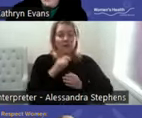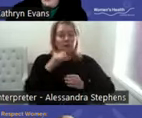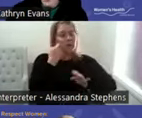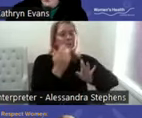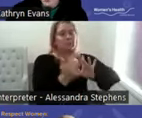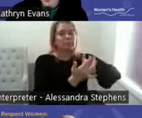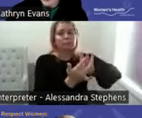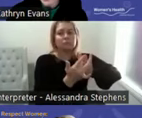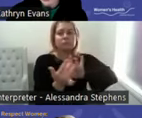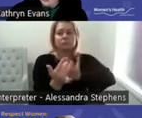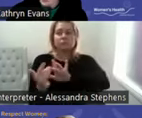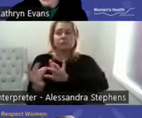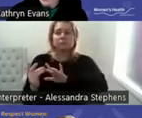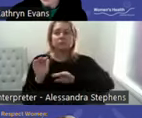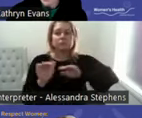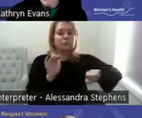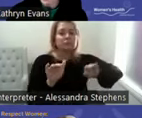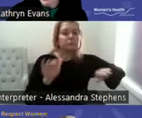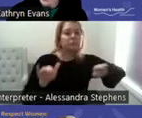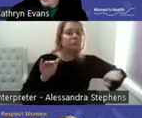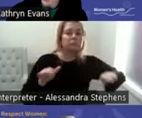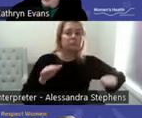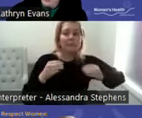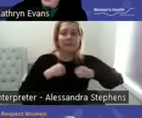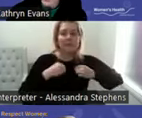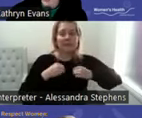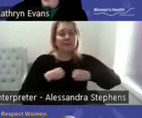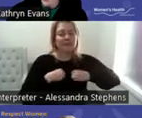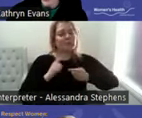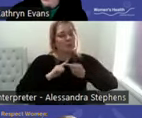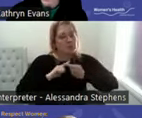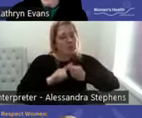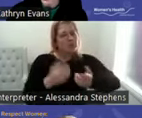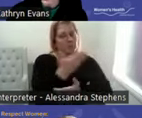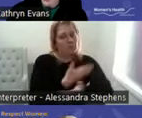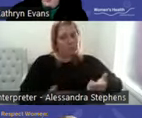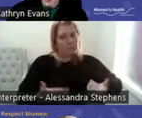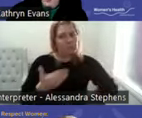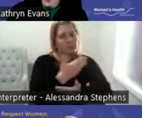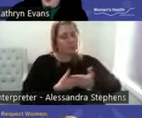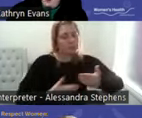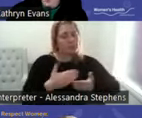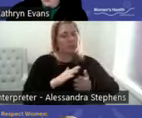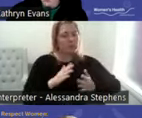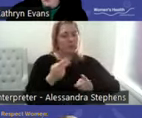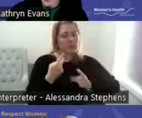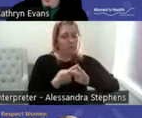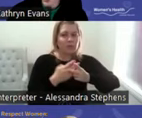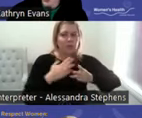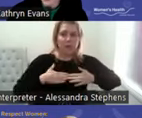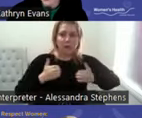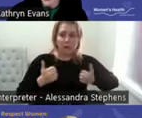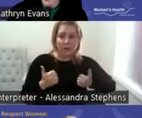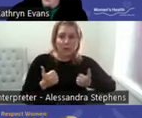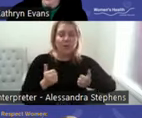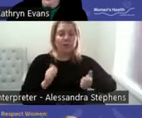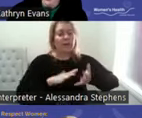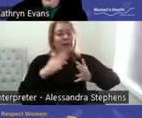and stakeholders to continue conversations around sexual reproductive health and how the strategy may be able to support the work that is happening across the